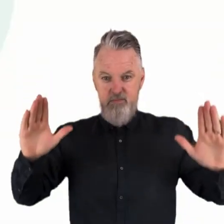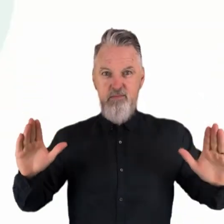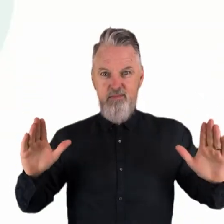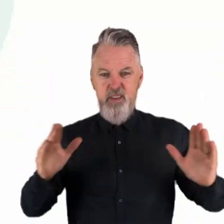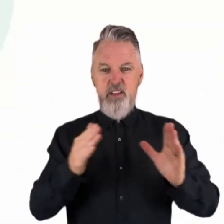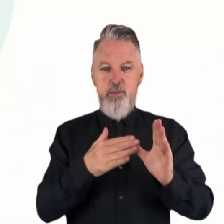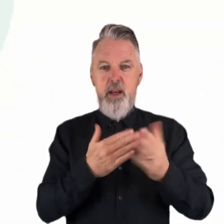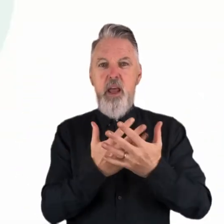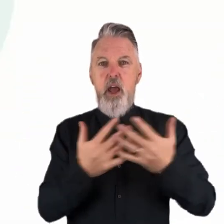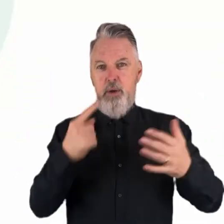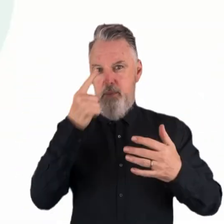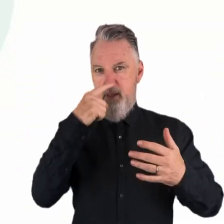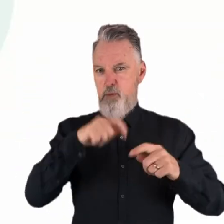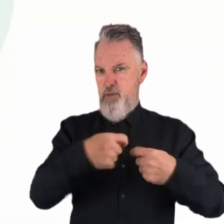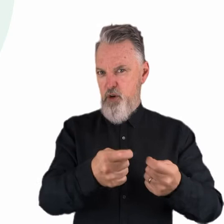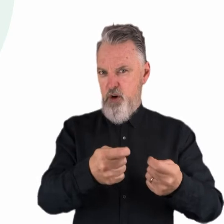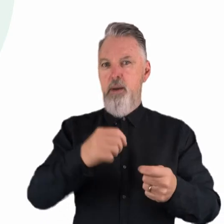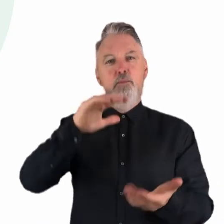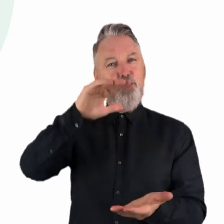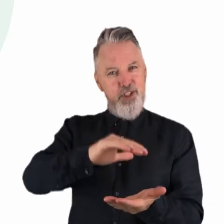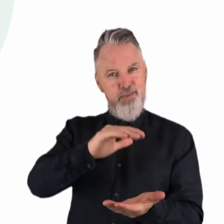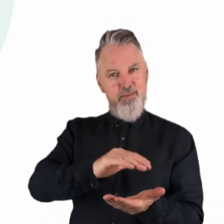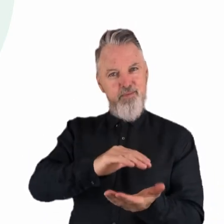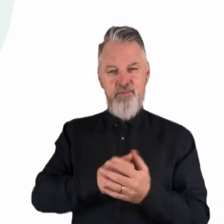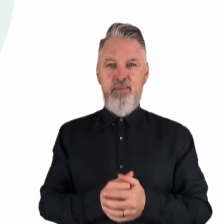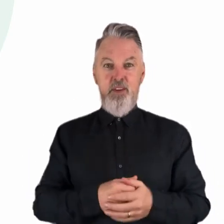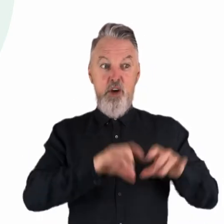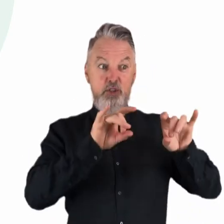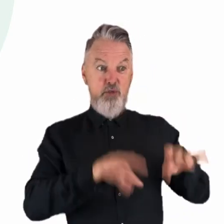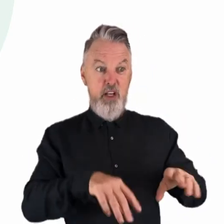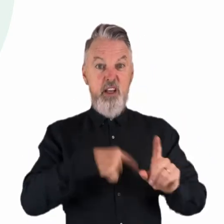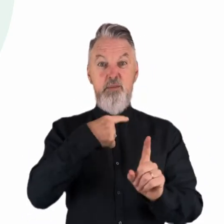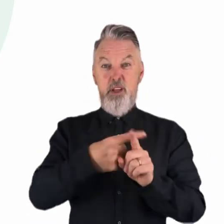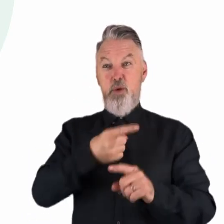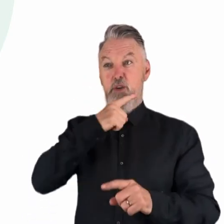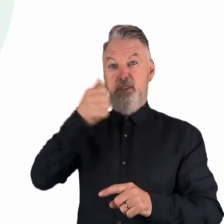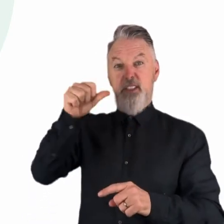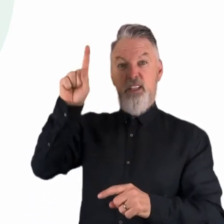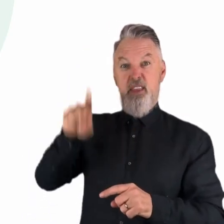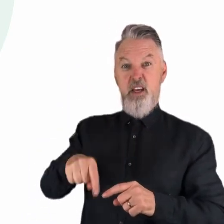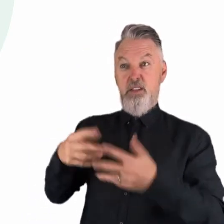With 12,000 Speech Pathologists in Australia and over 160,000 across the US and UK,